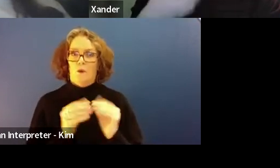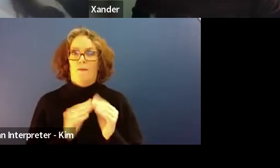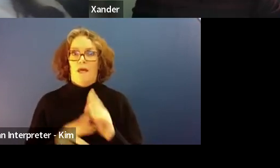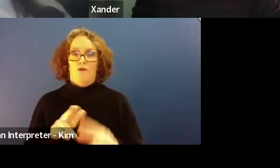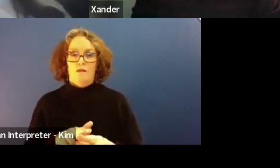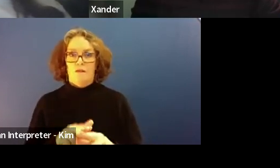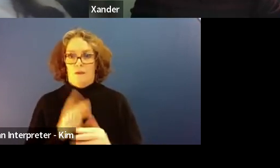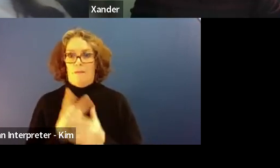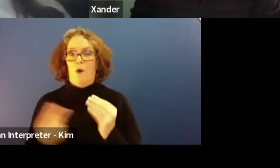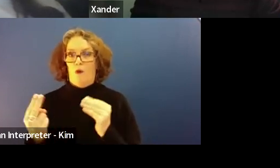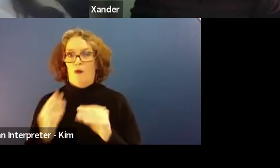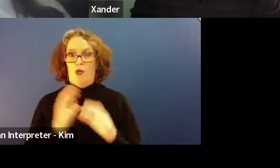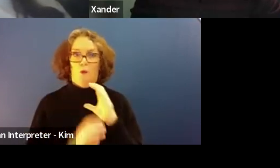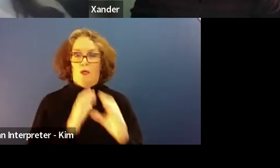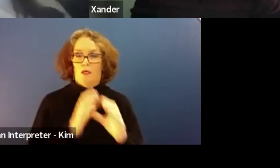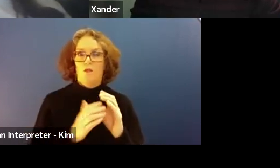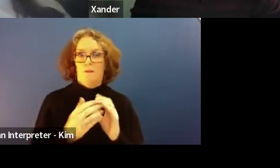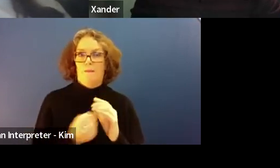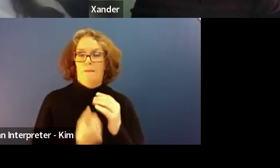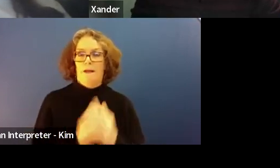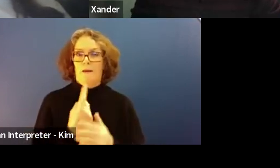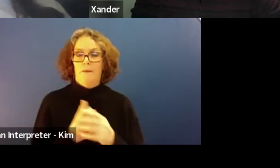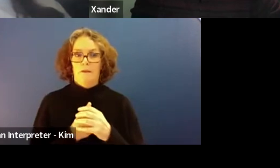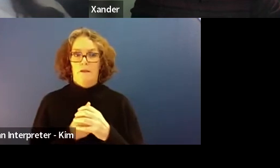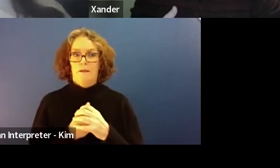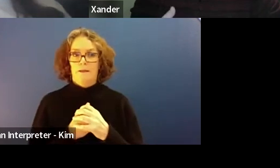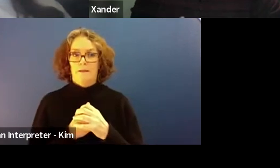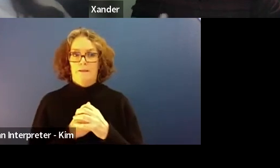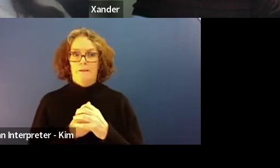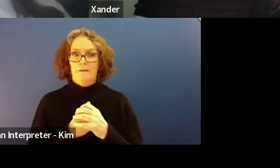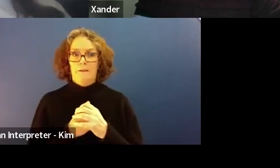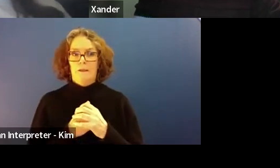because that's one of the